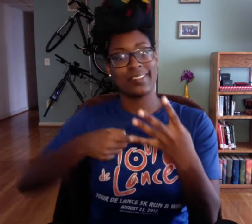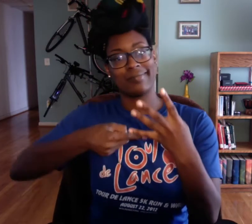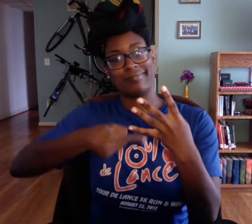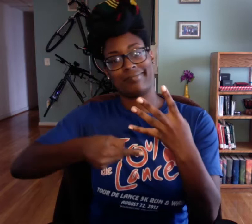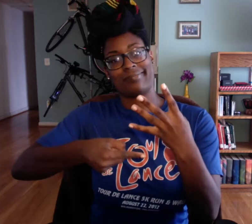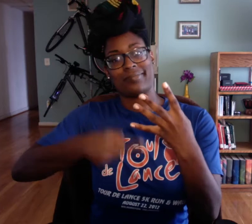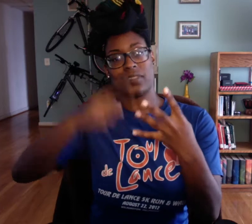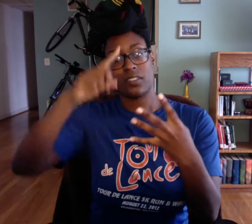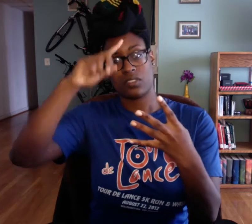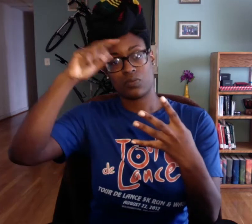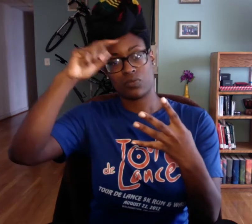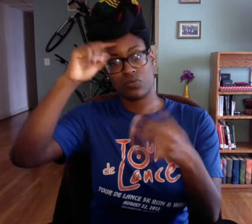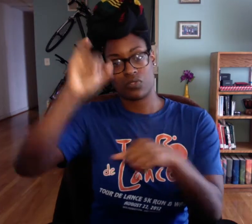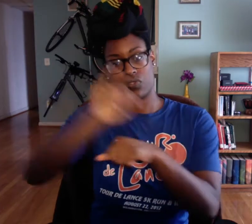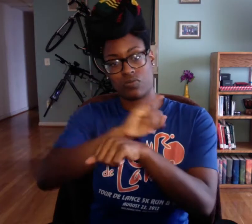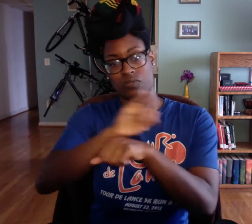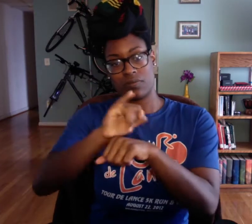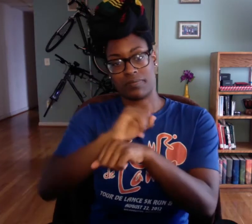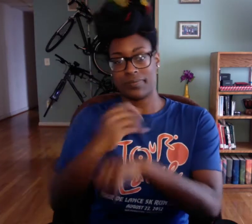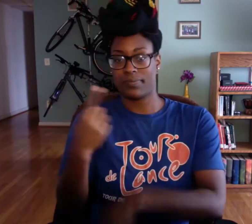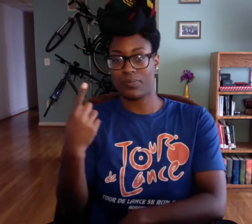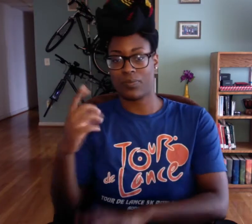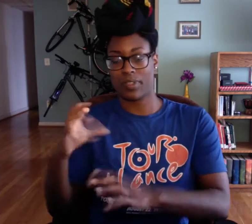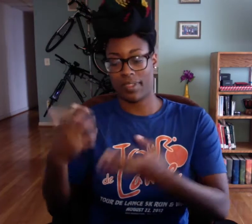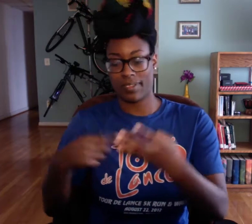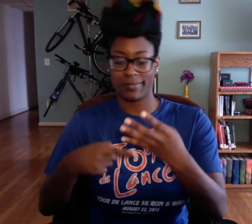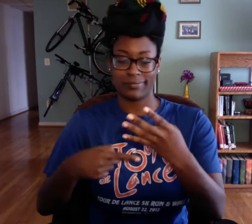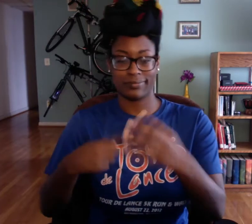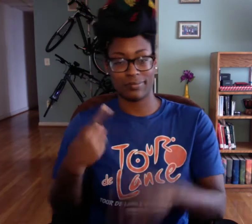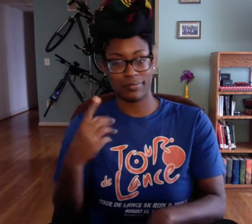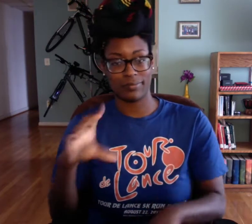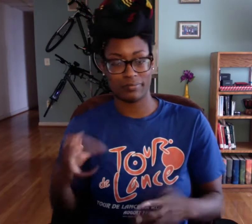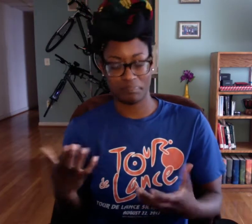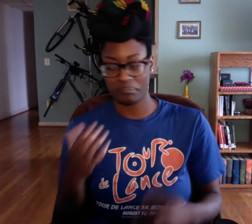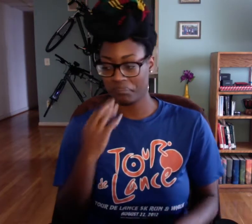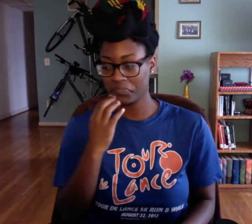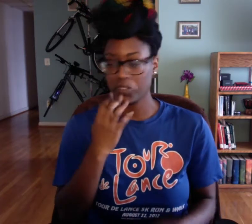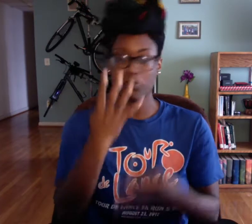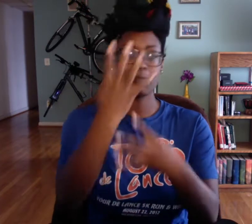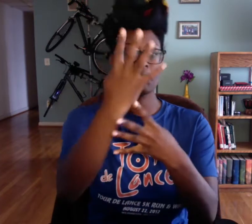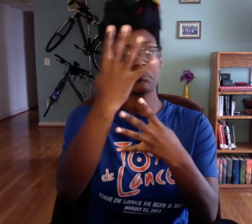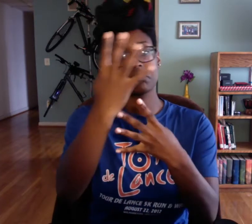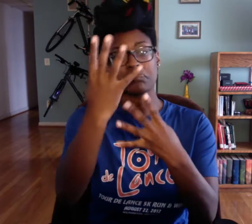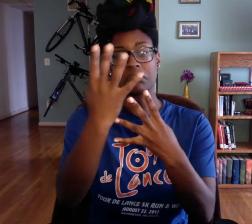have 3 and then really the 5th one is just a summer internship. So, one class for that.